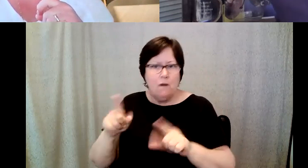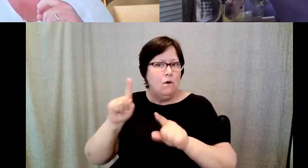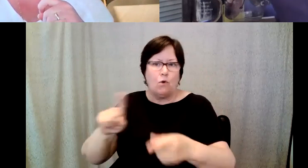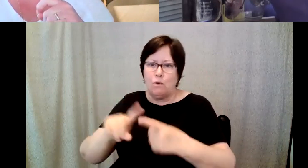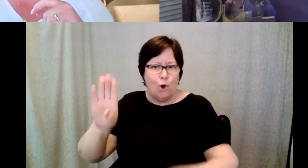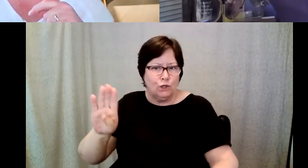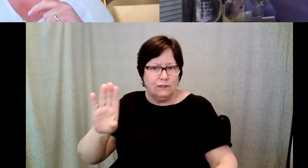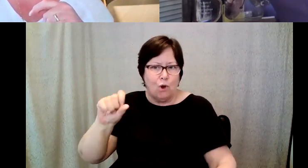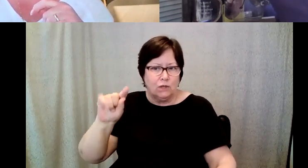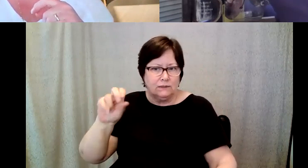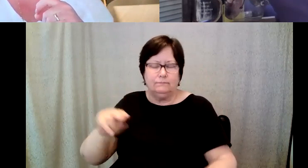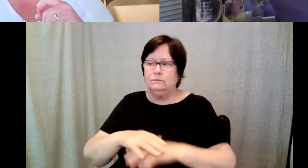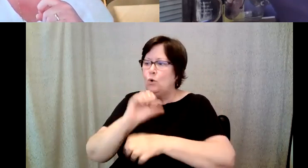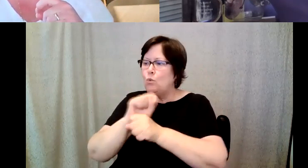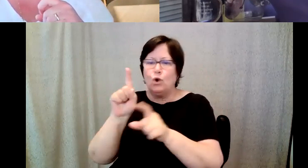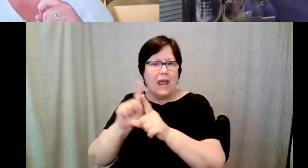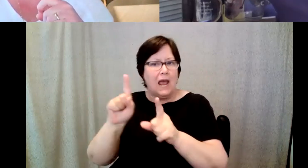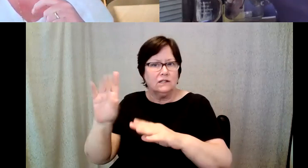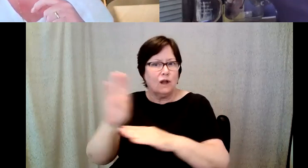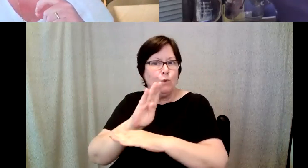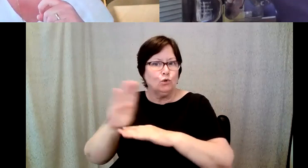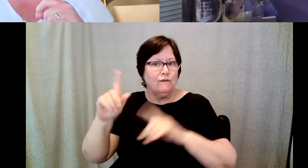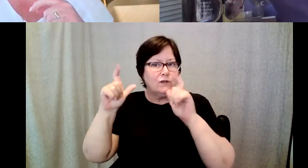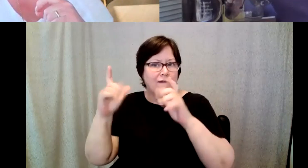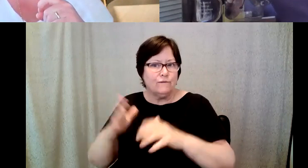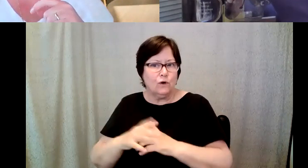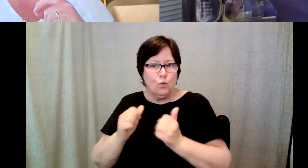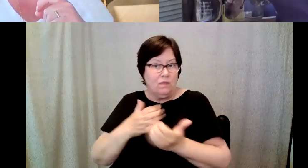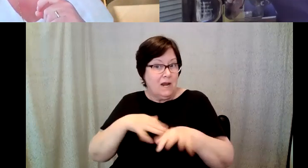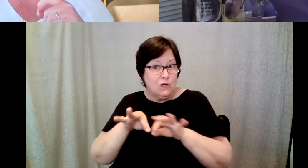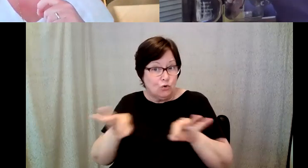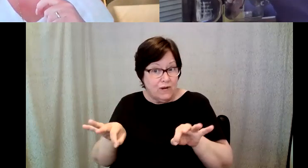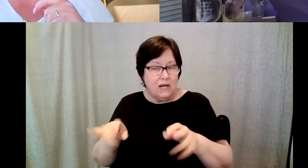to work as a commercial photographer with my degree and my love for photography.